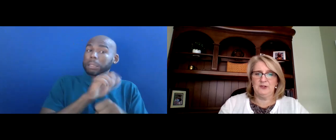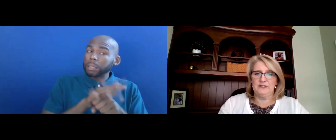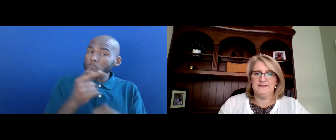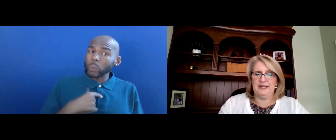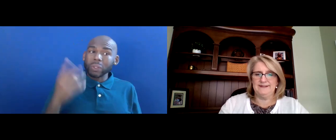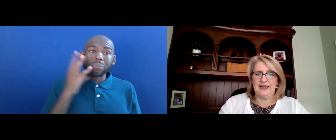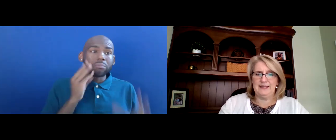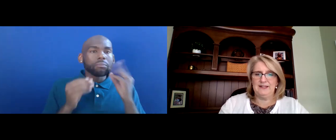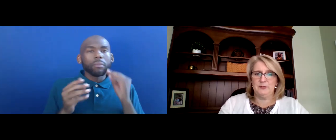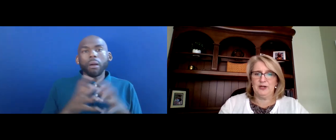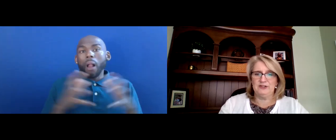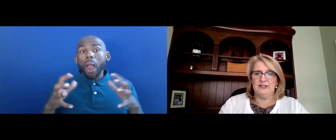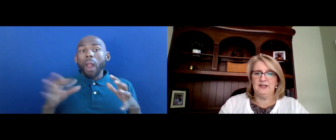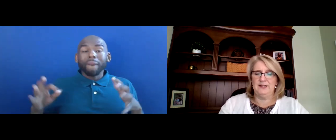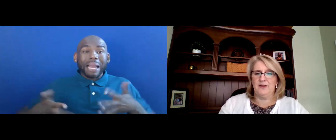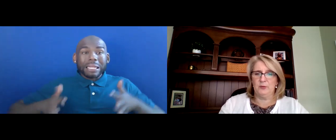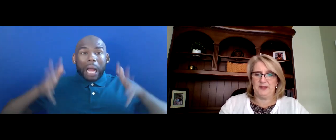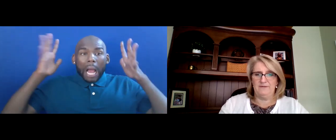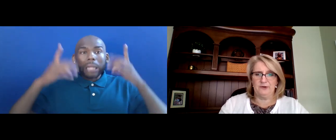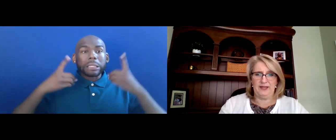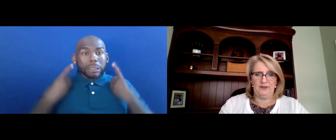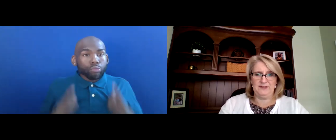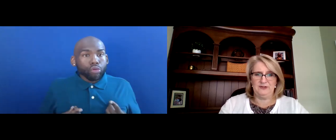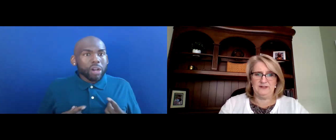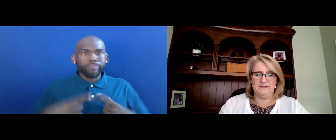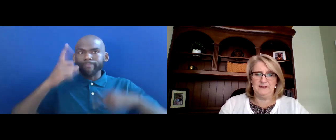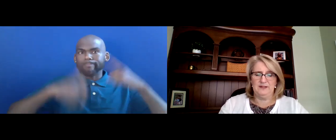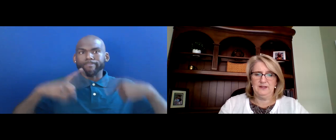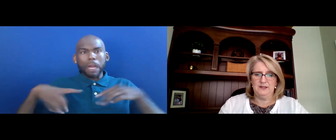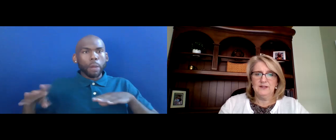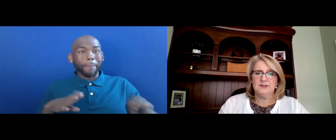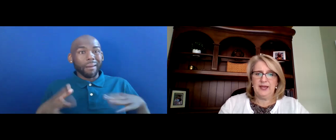INCREASE IN ANXIETY, DEPRESSION AND OTHER BEHAVIORAL HEALTH CONDITIONS.